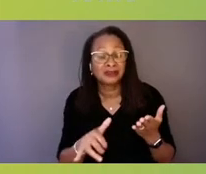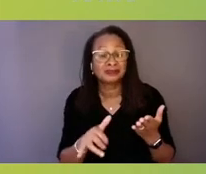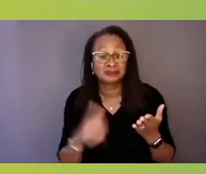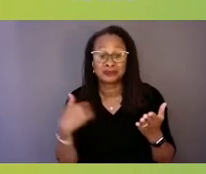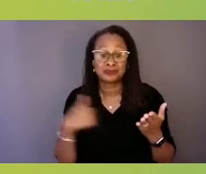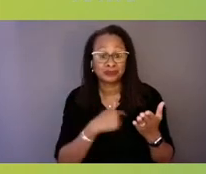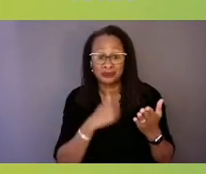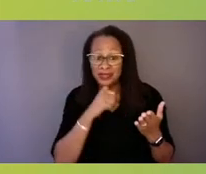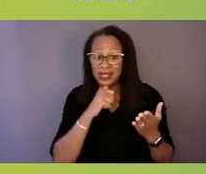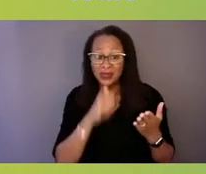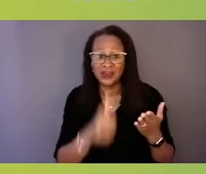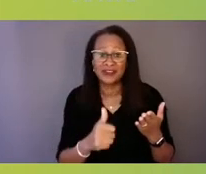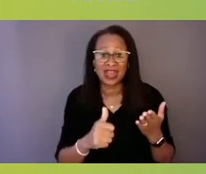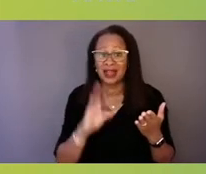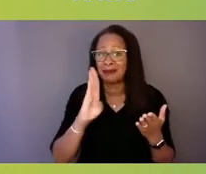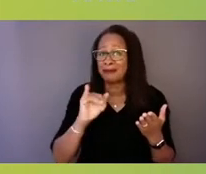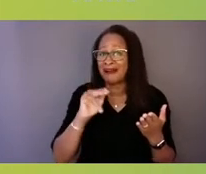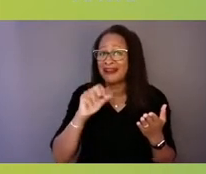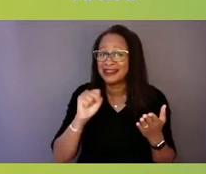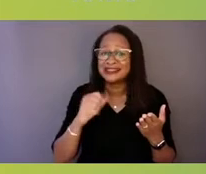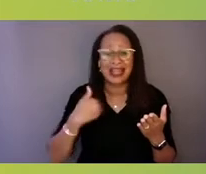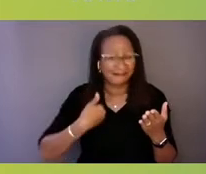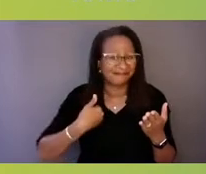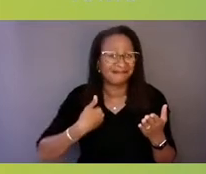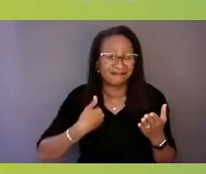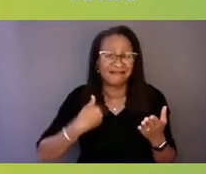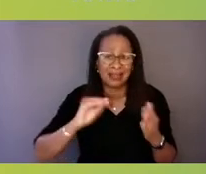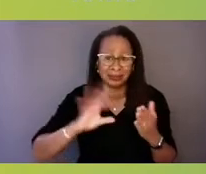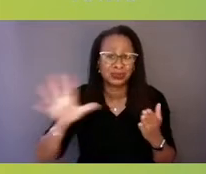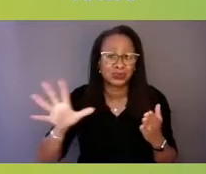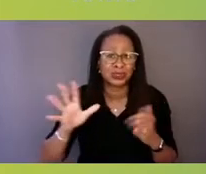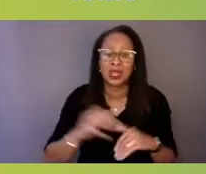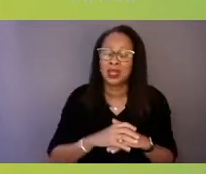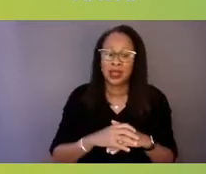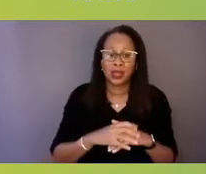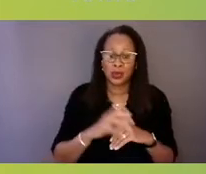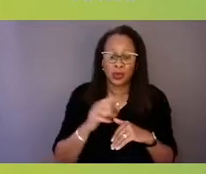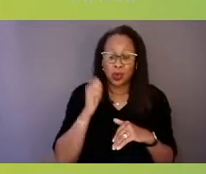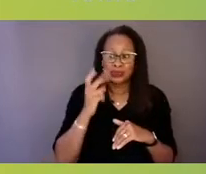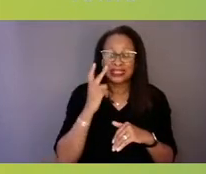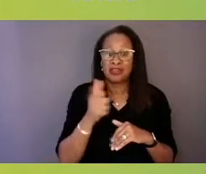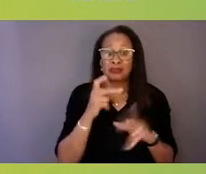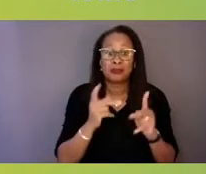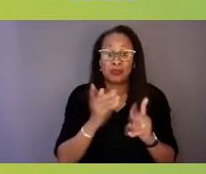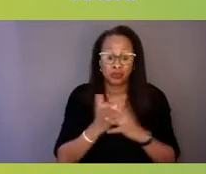We're going to see else through our own eyes, but we can also sharpen our lens.